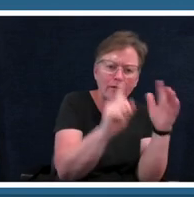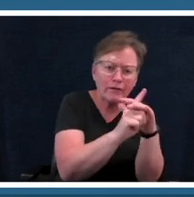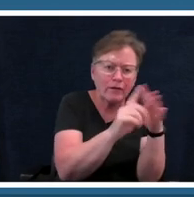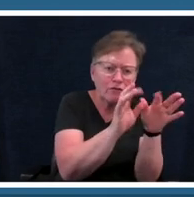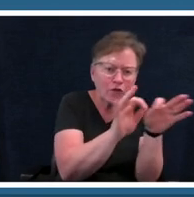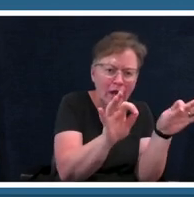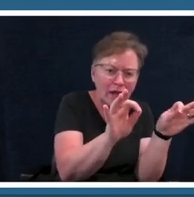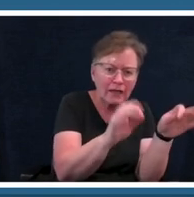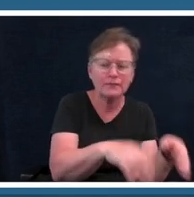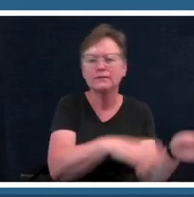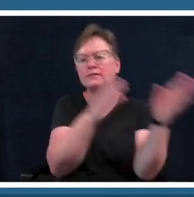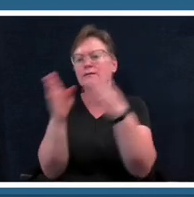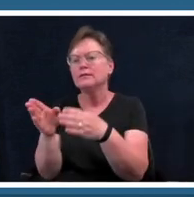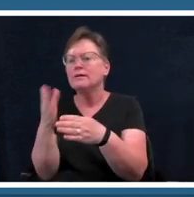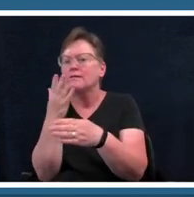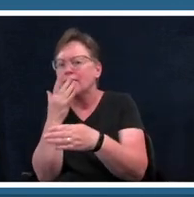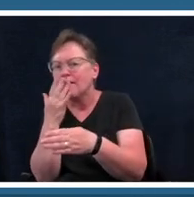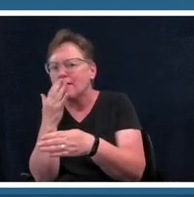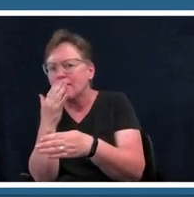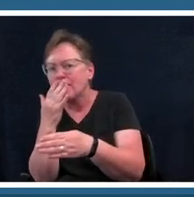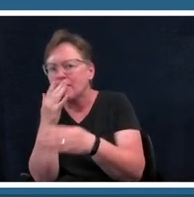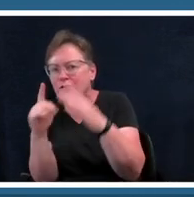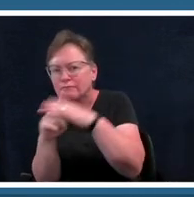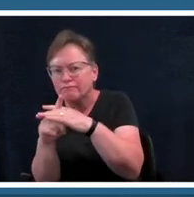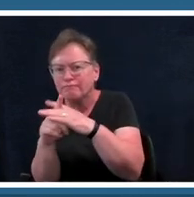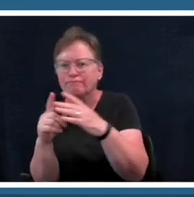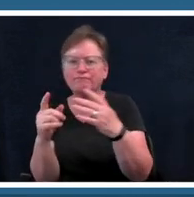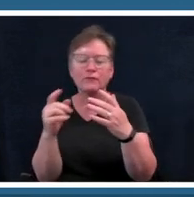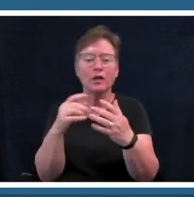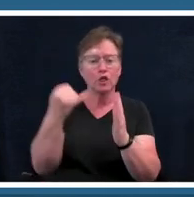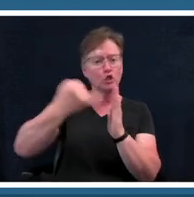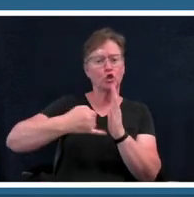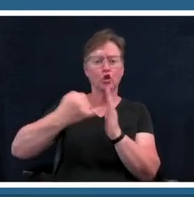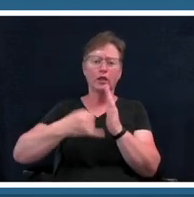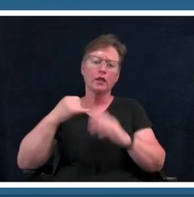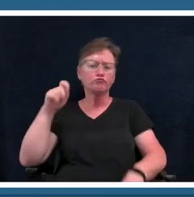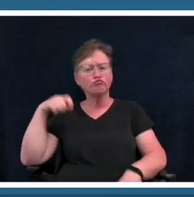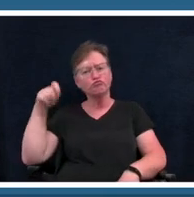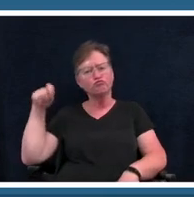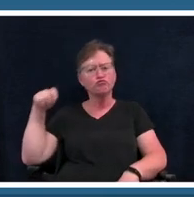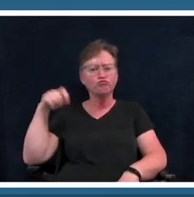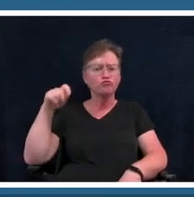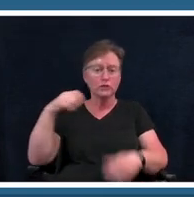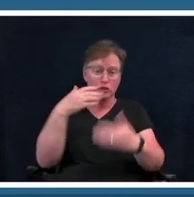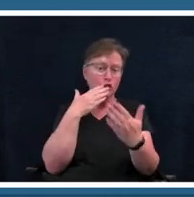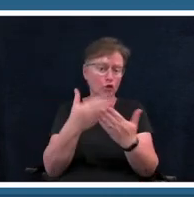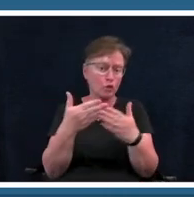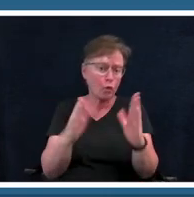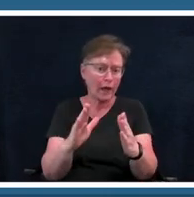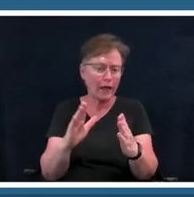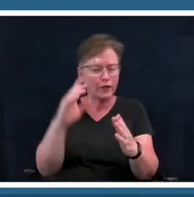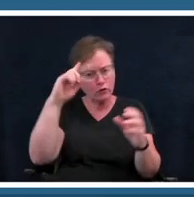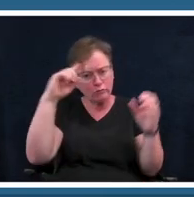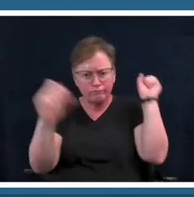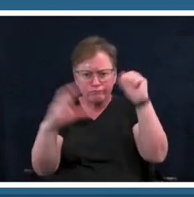to mind um doodling is a great way to kind of flow through some of those ideas